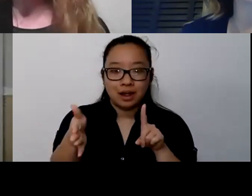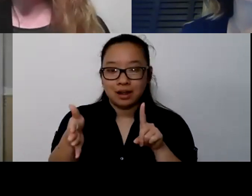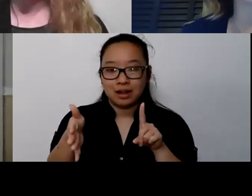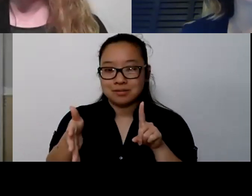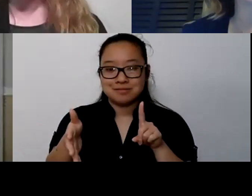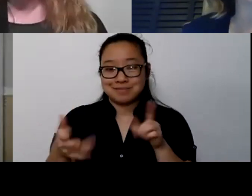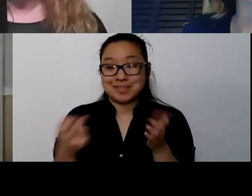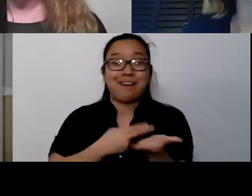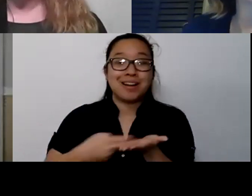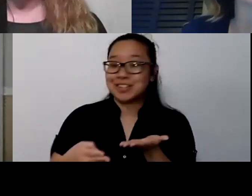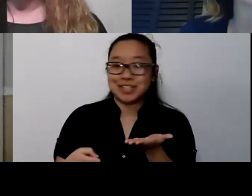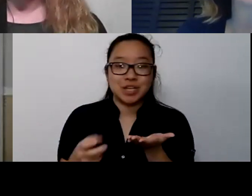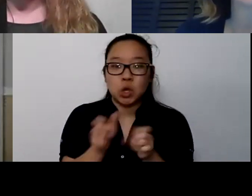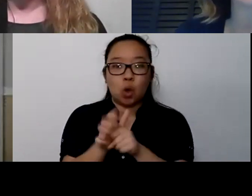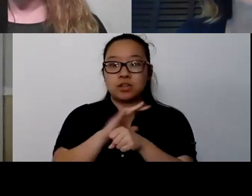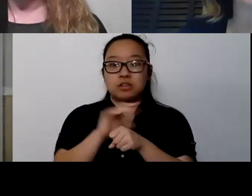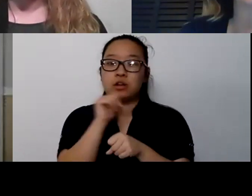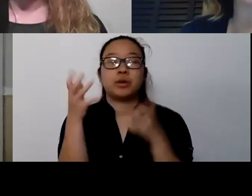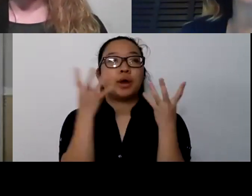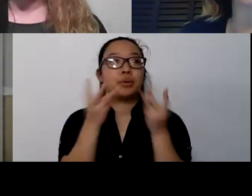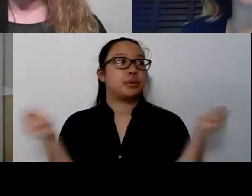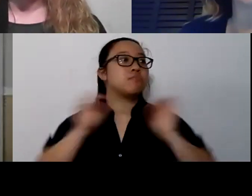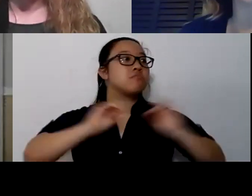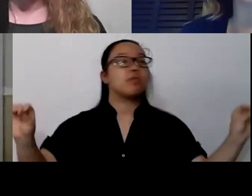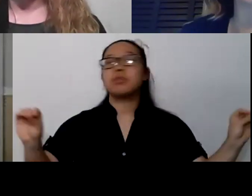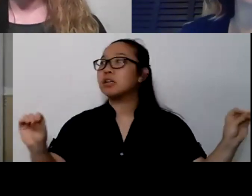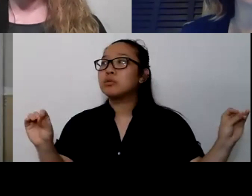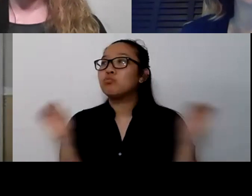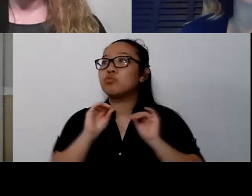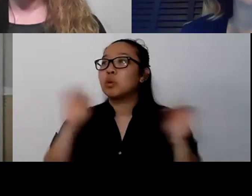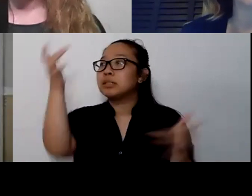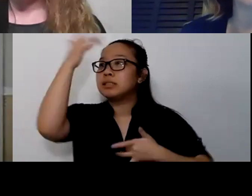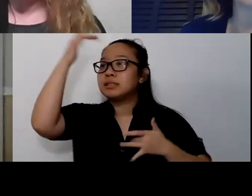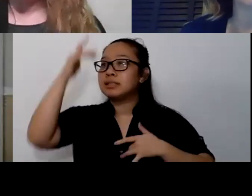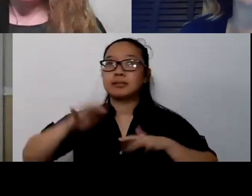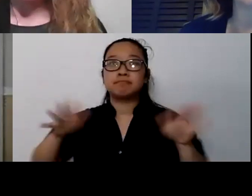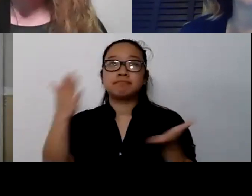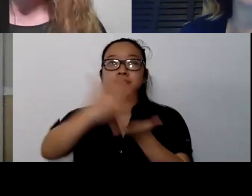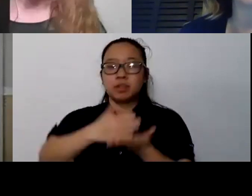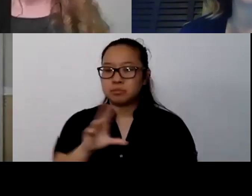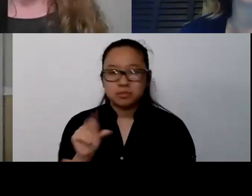So there's going to still be that piece of it that we're never going to forget.